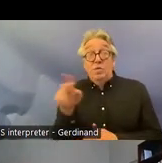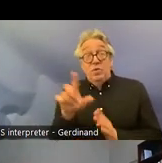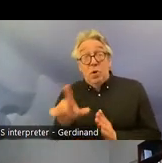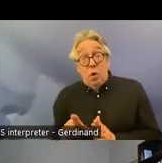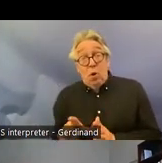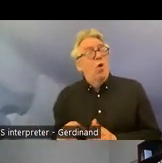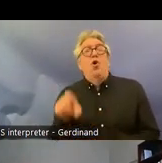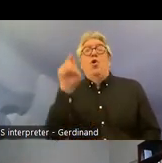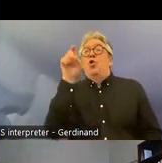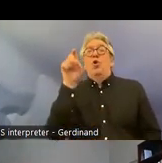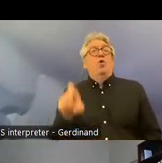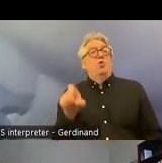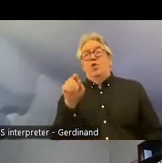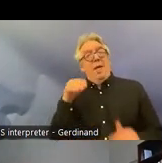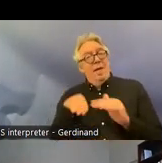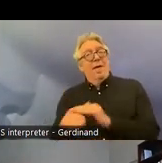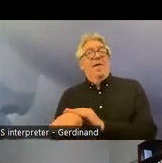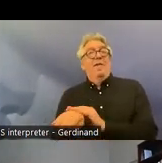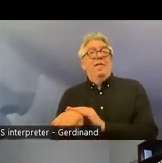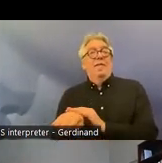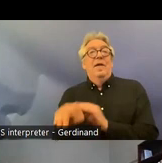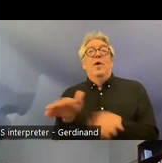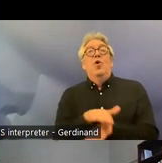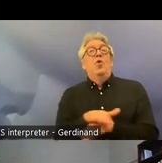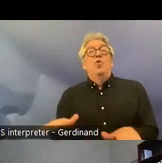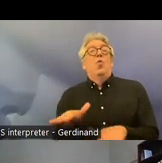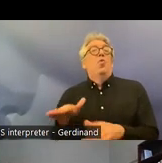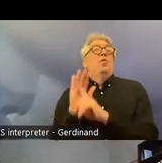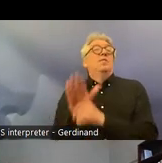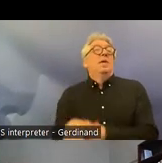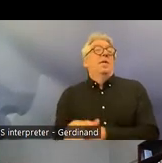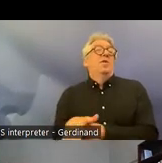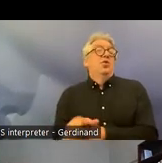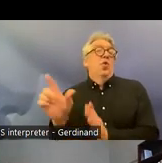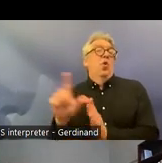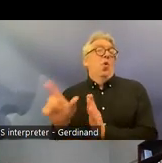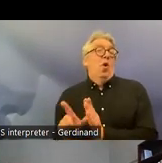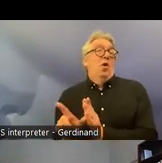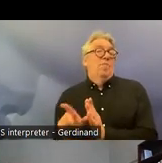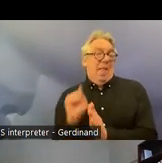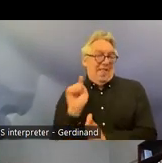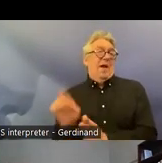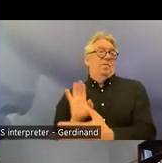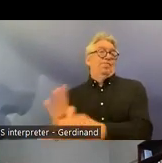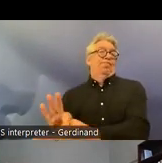be incorporated into the equality and antidiscrimination act is his um view